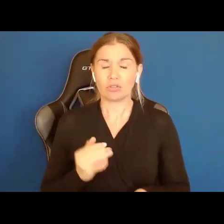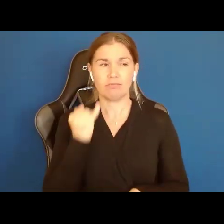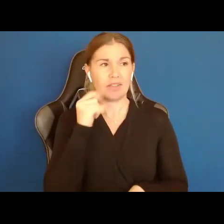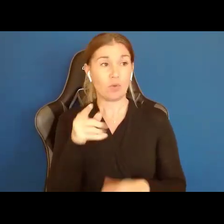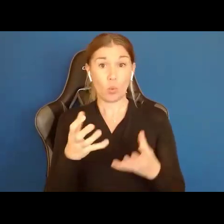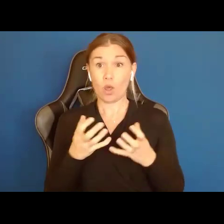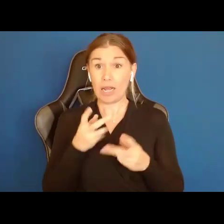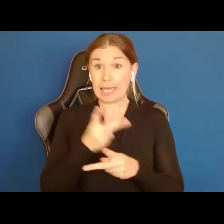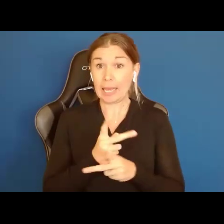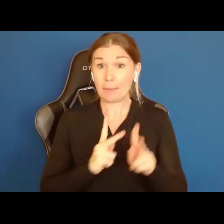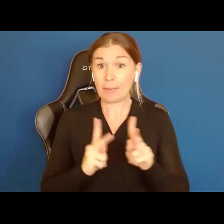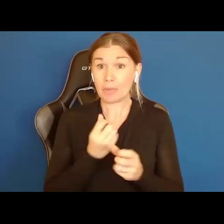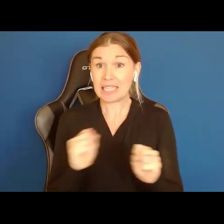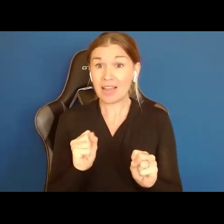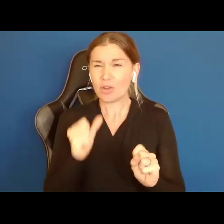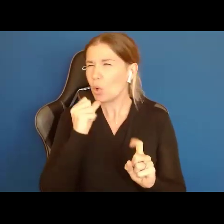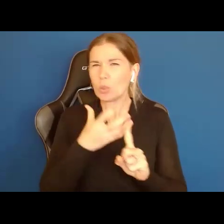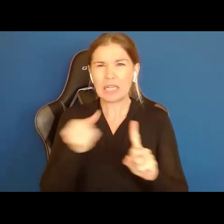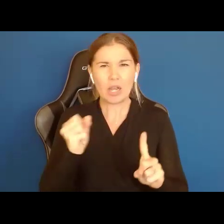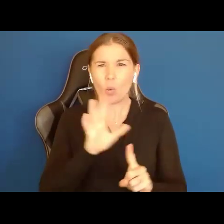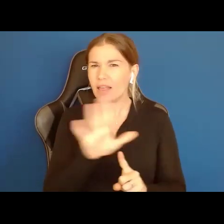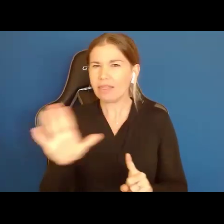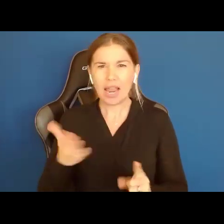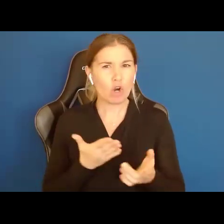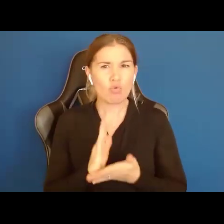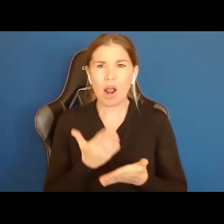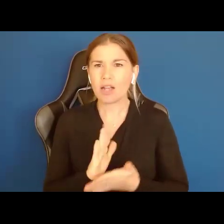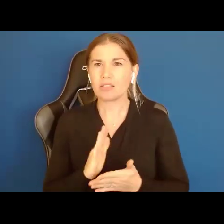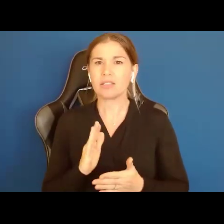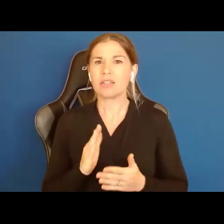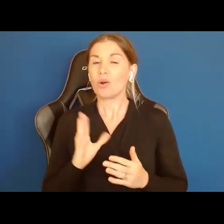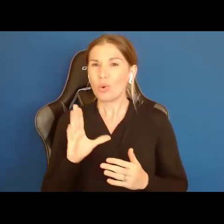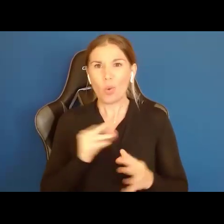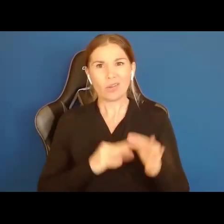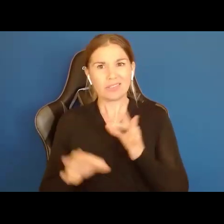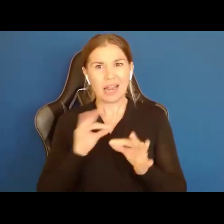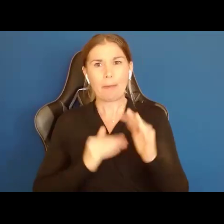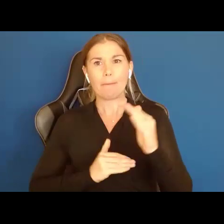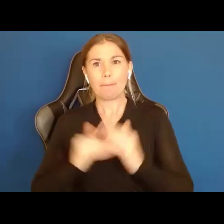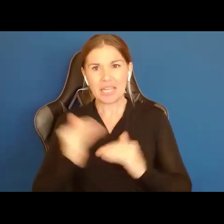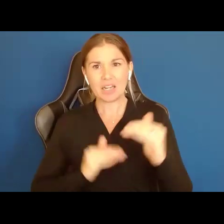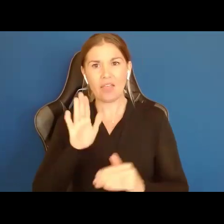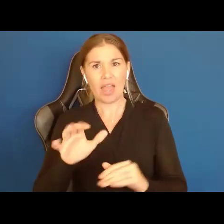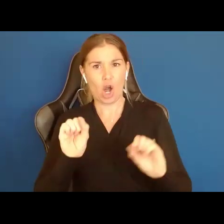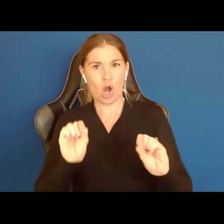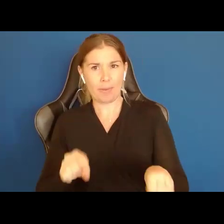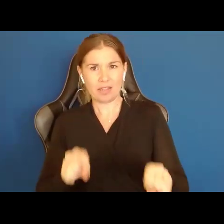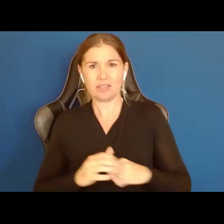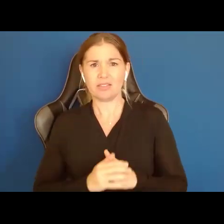safe, don't take away their rights. Build their abilities. We have this fallacy that if we just